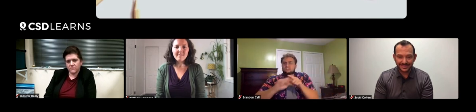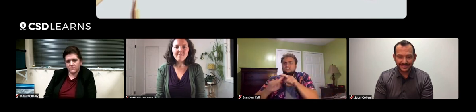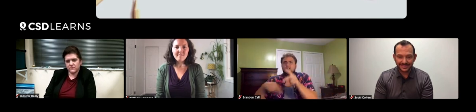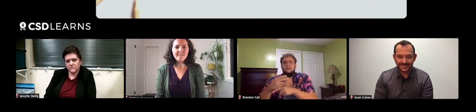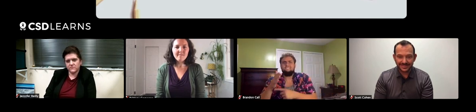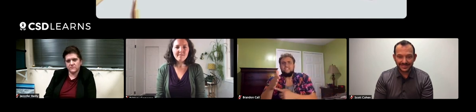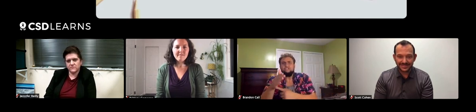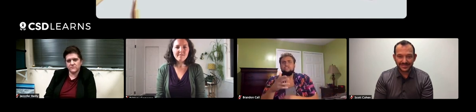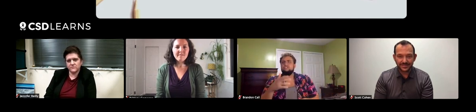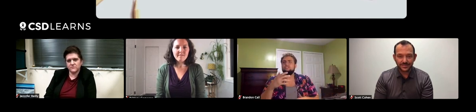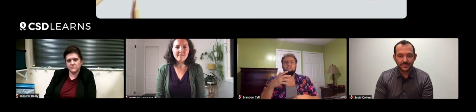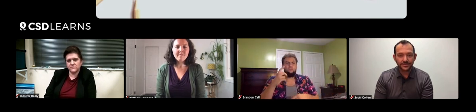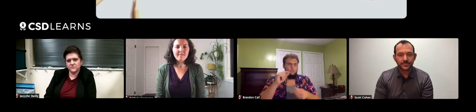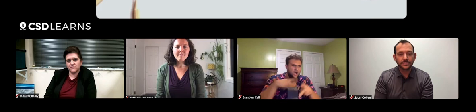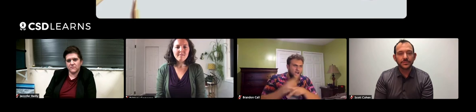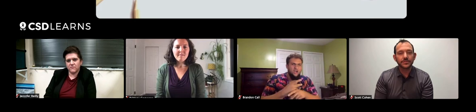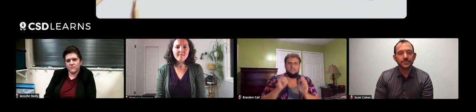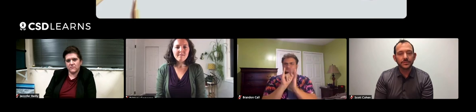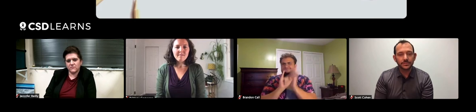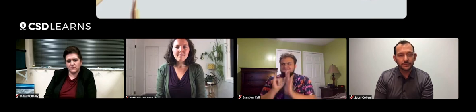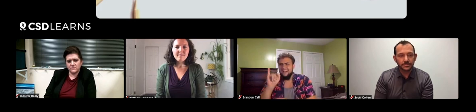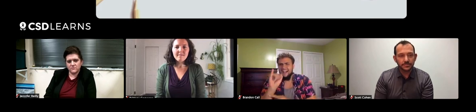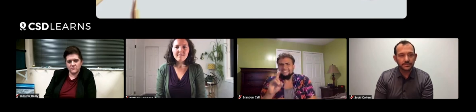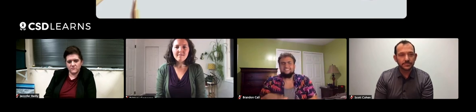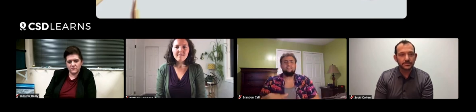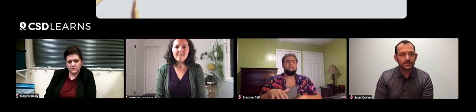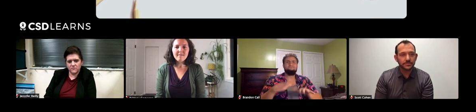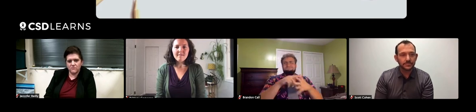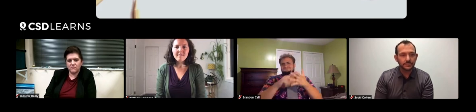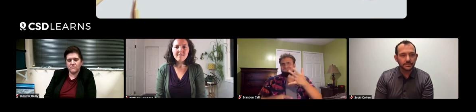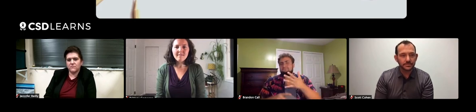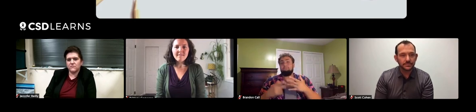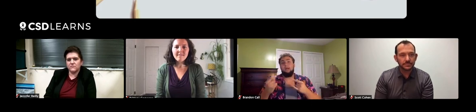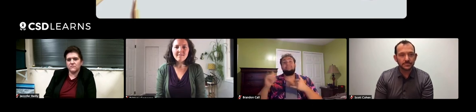where they can identify fish, and look at the different types of species. There's all sorts of different activities